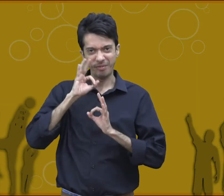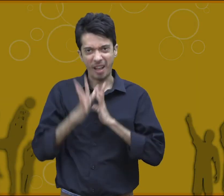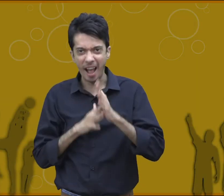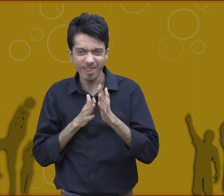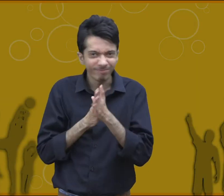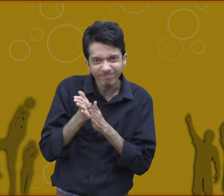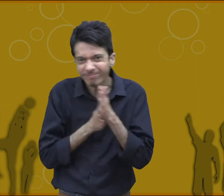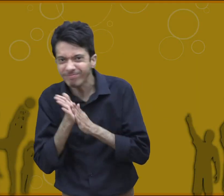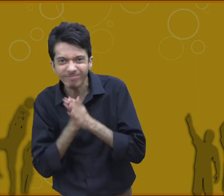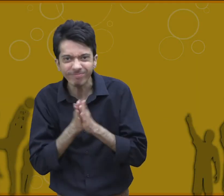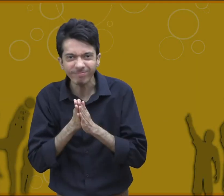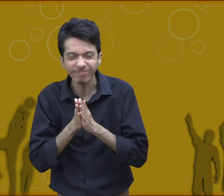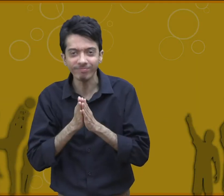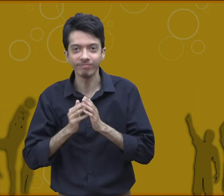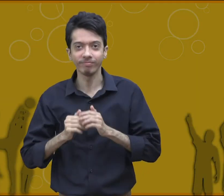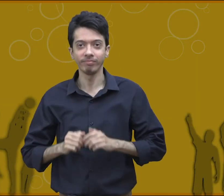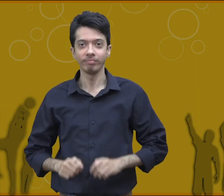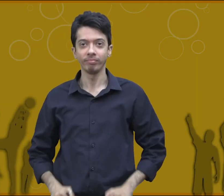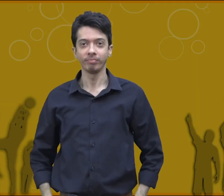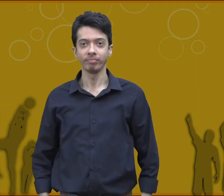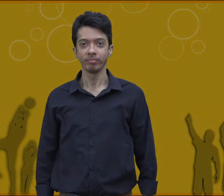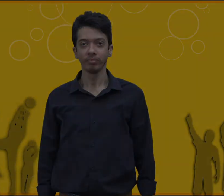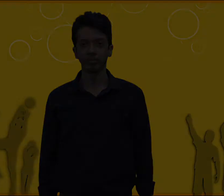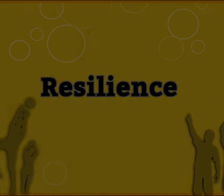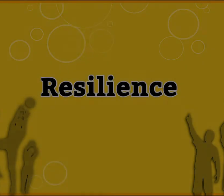drive